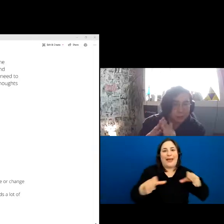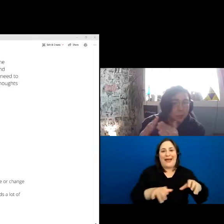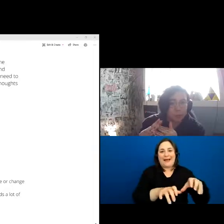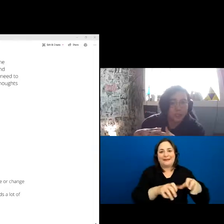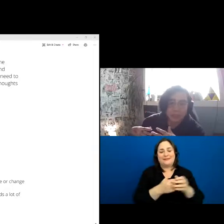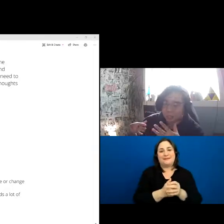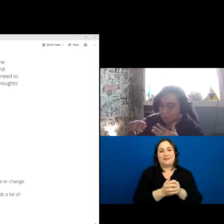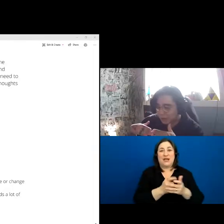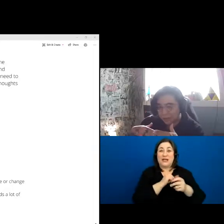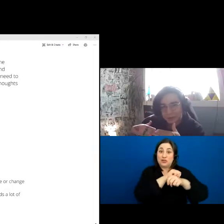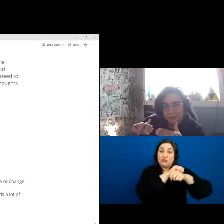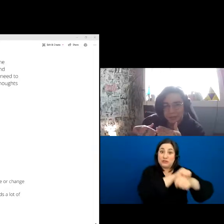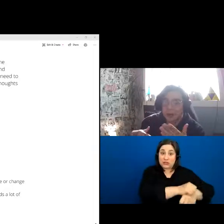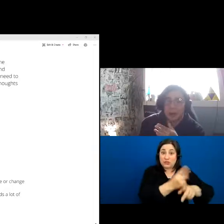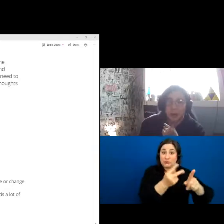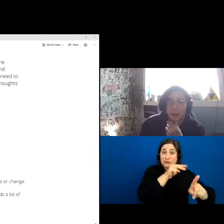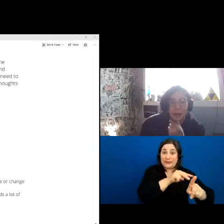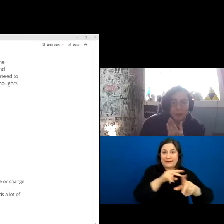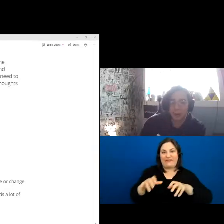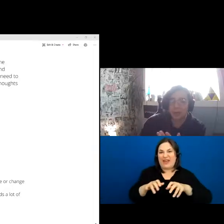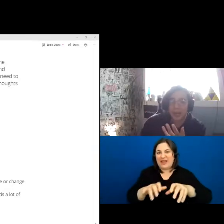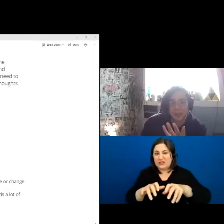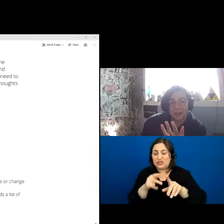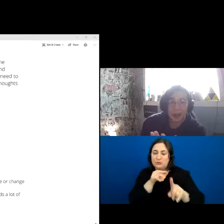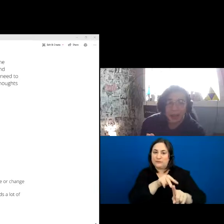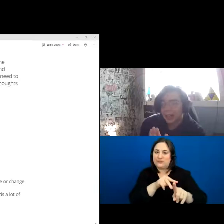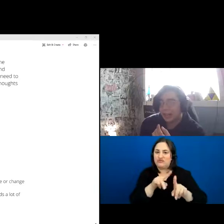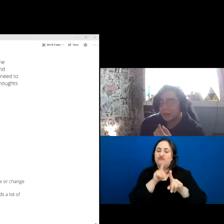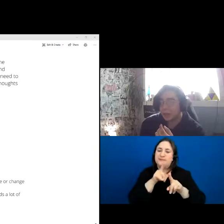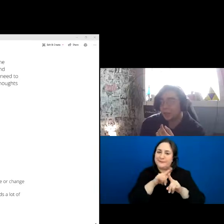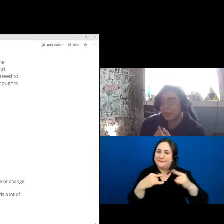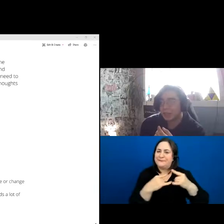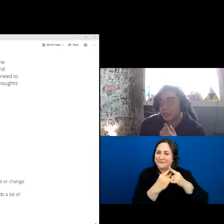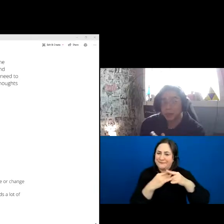don't really get along all that well, they butt heads a lot. You know, there’s the people that